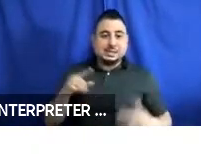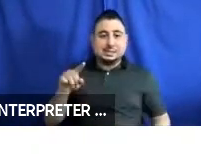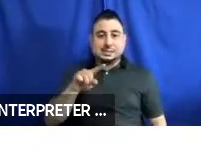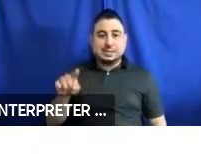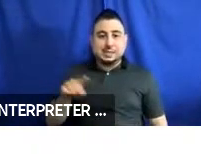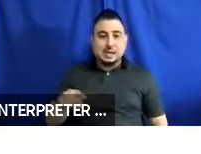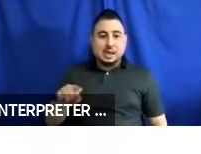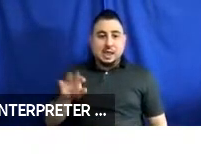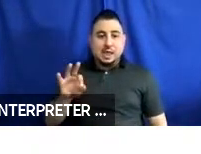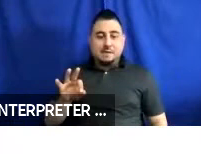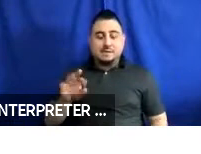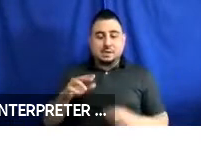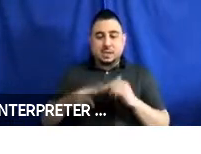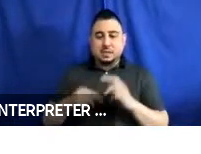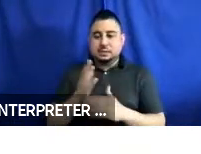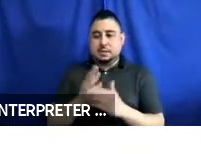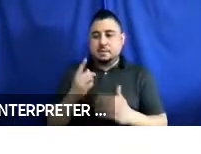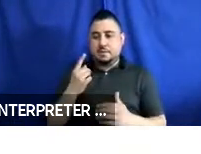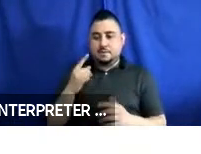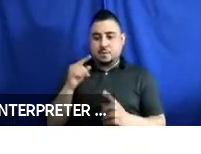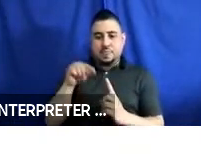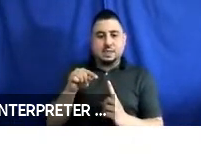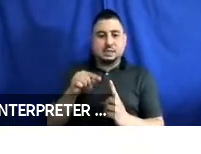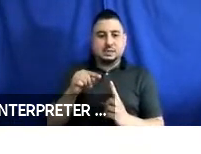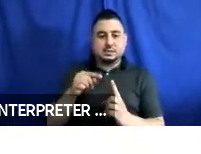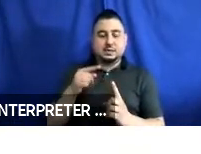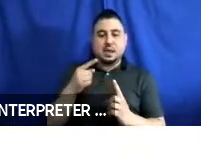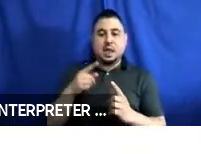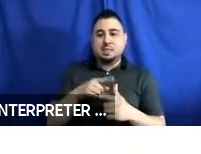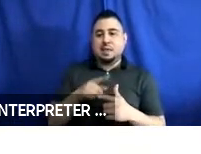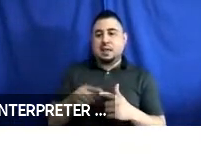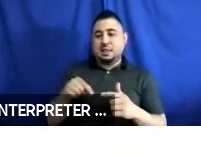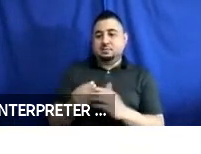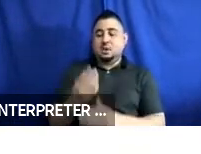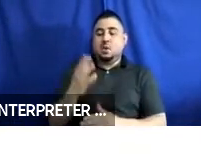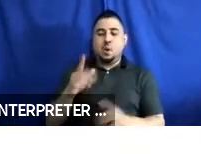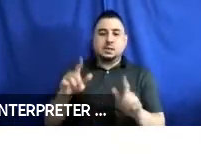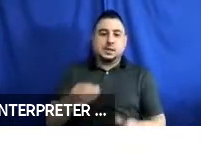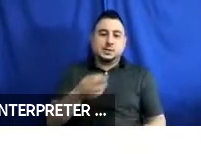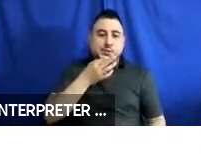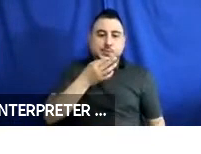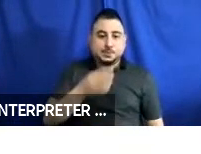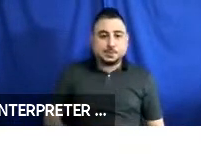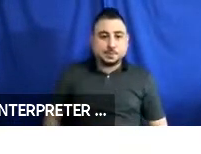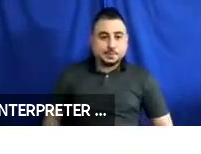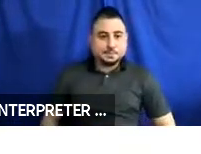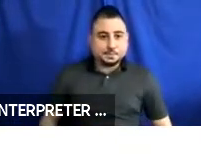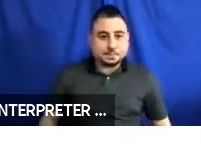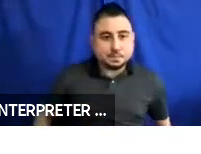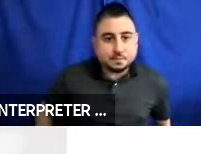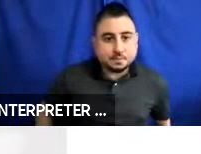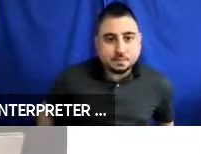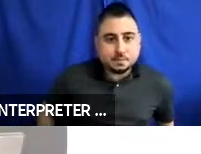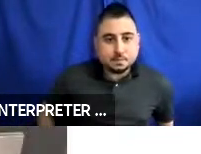of these for us right now and we will be dynamically testing these this spring. Next slide.